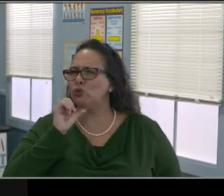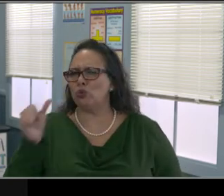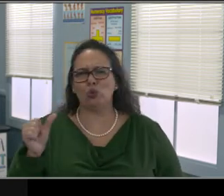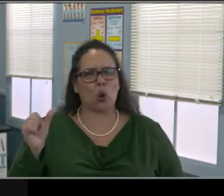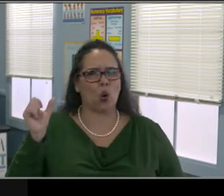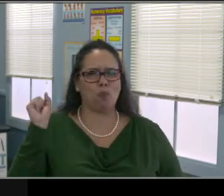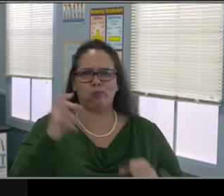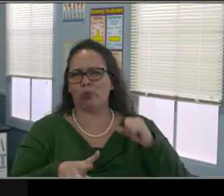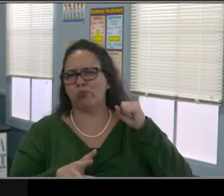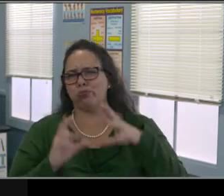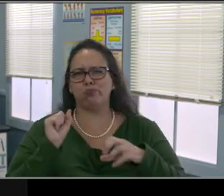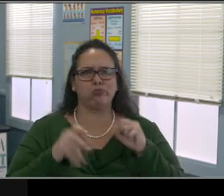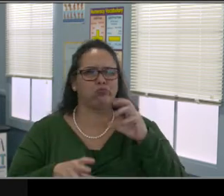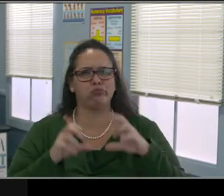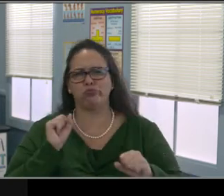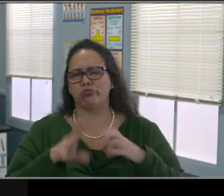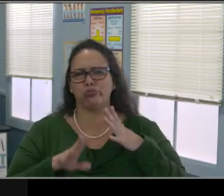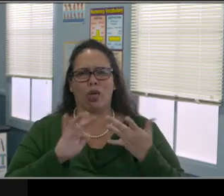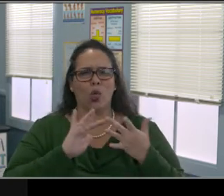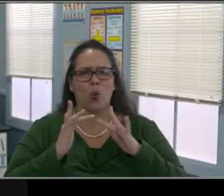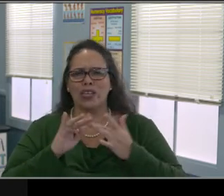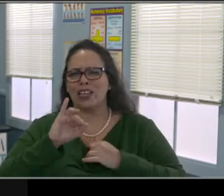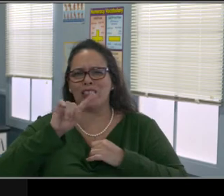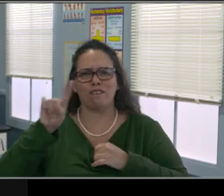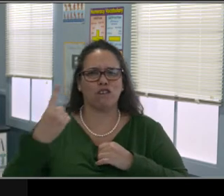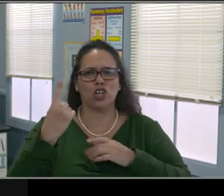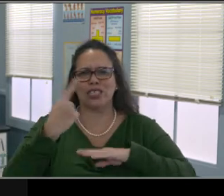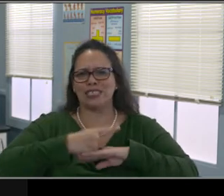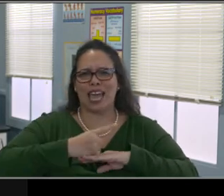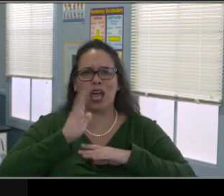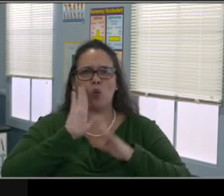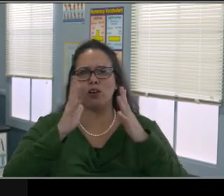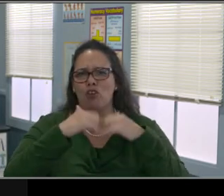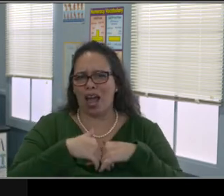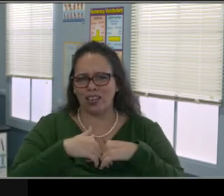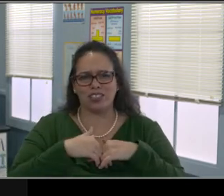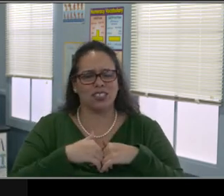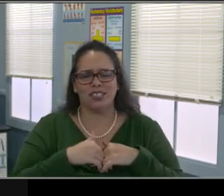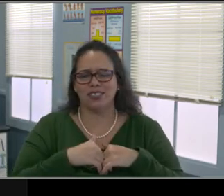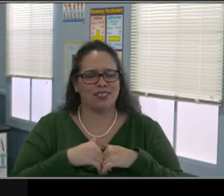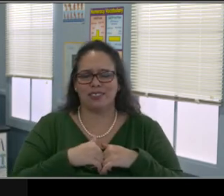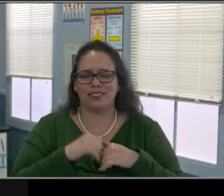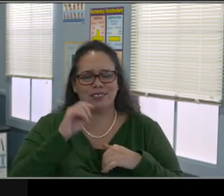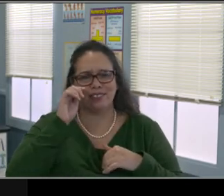So this website is a one-stop shop. I'm trying to find...